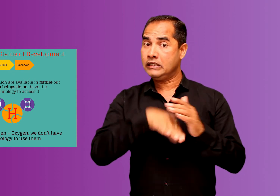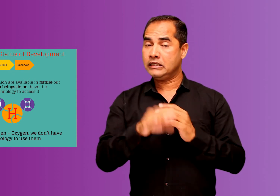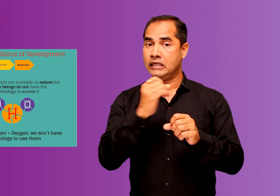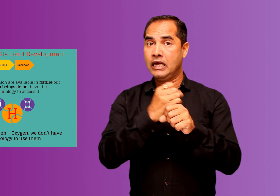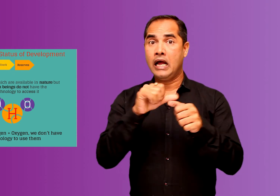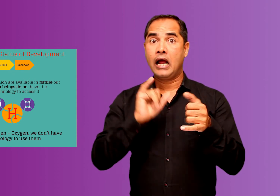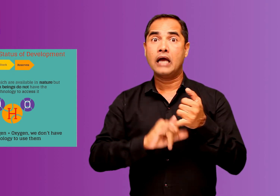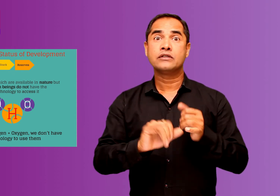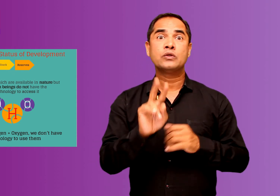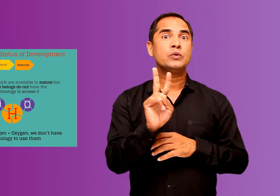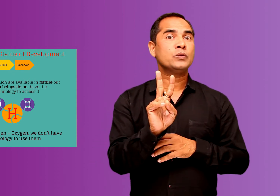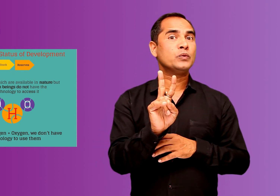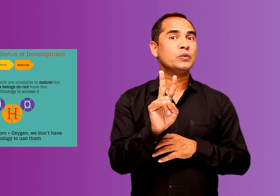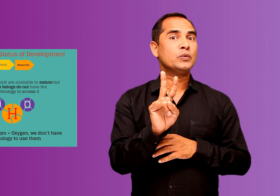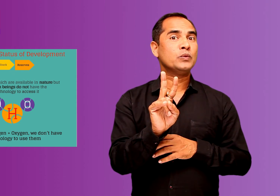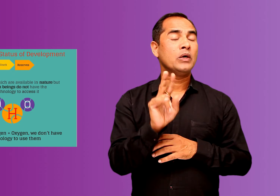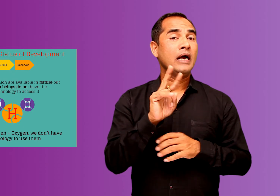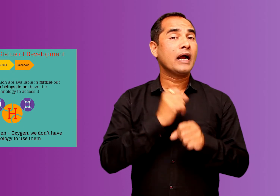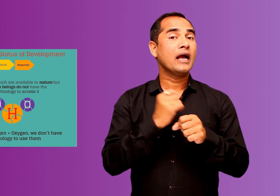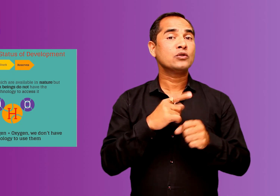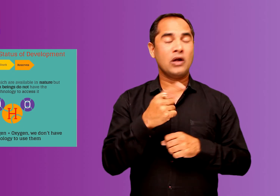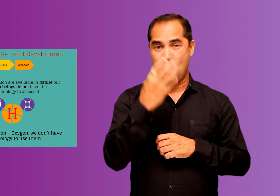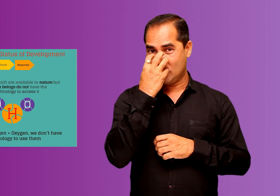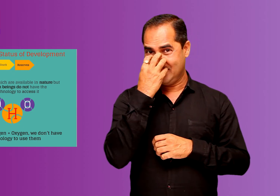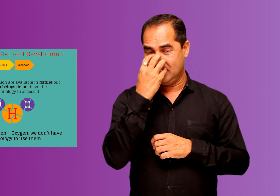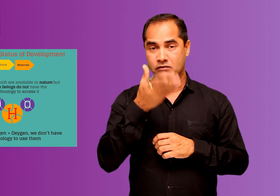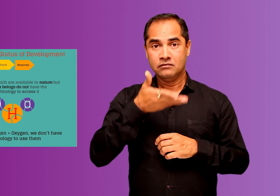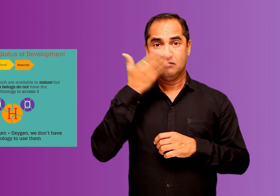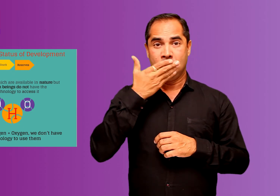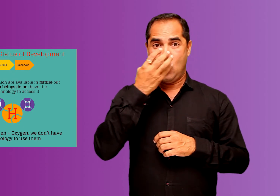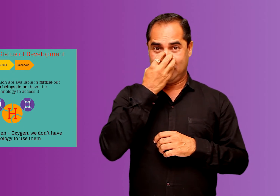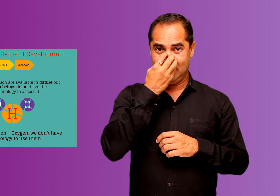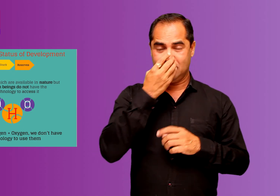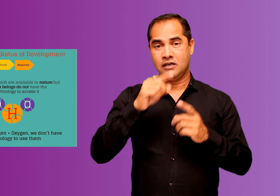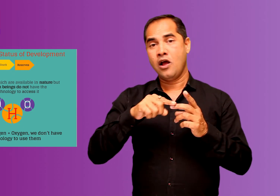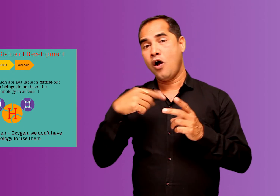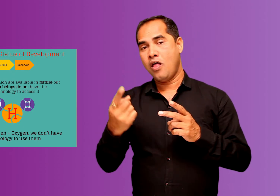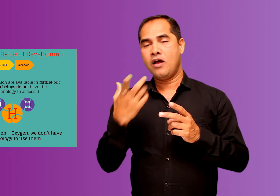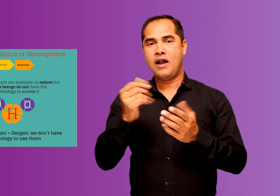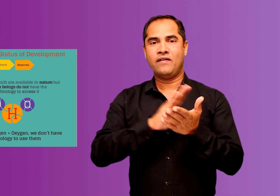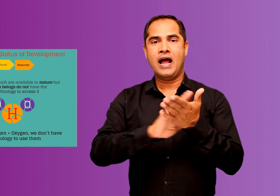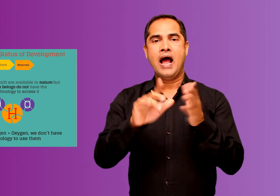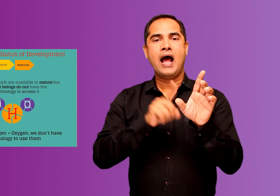day but it's composed of two gases hydrogen and oxygen